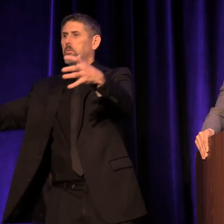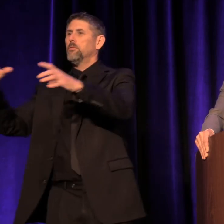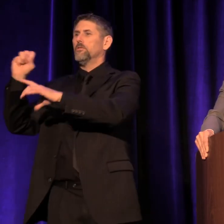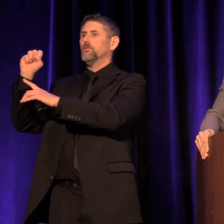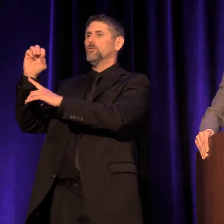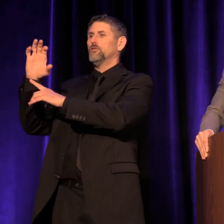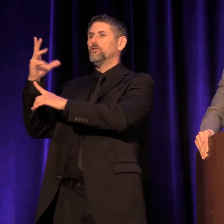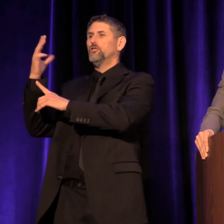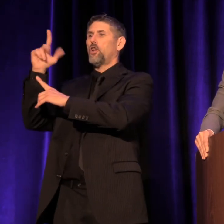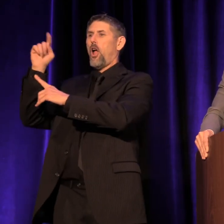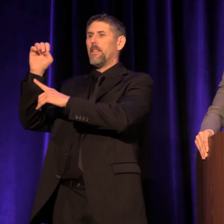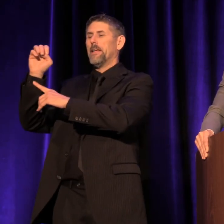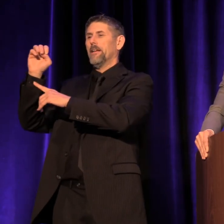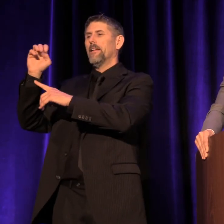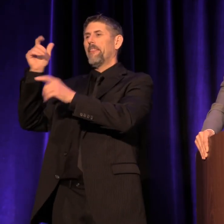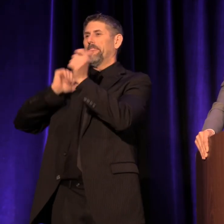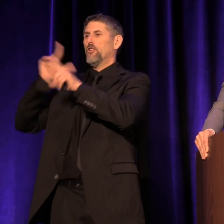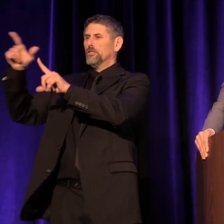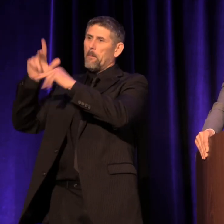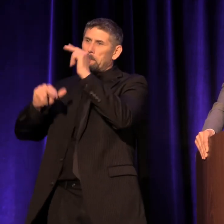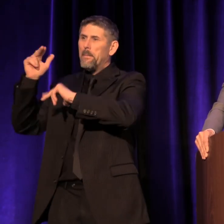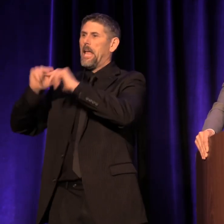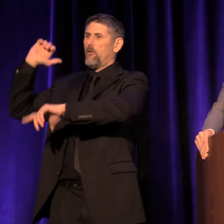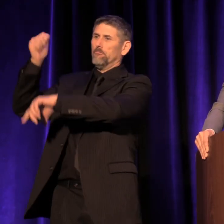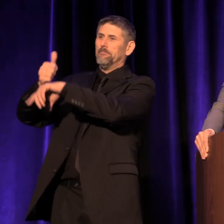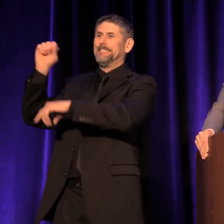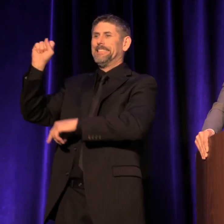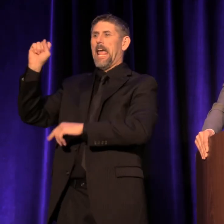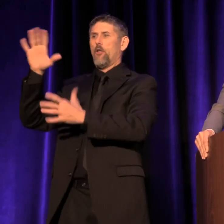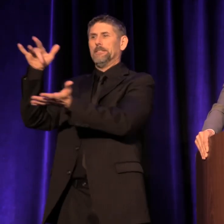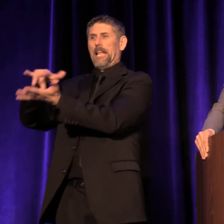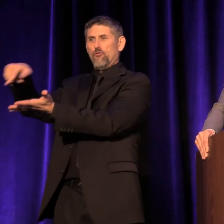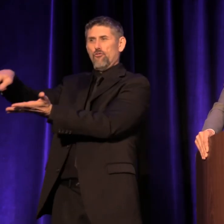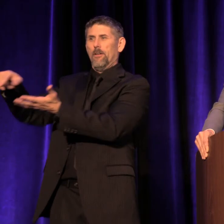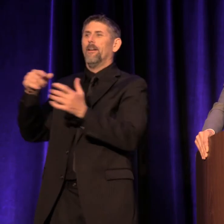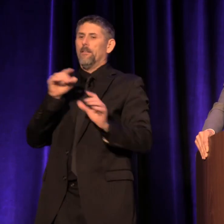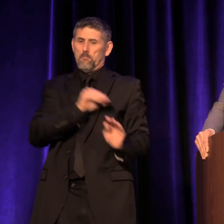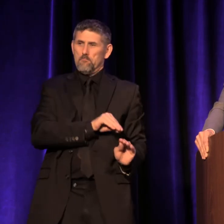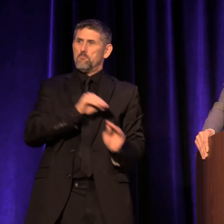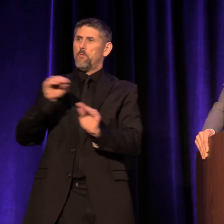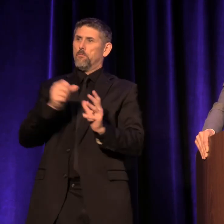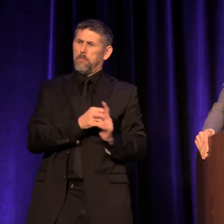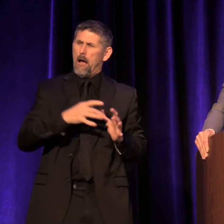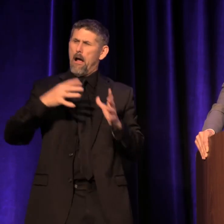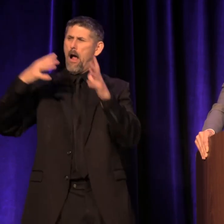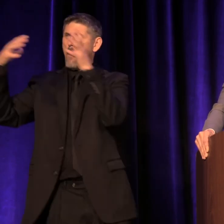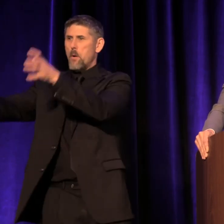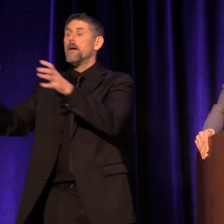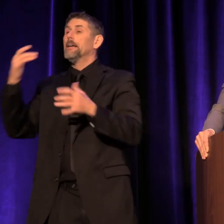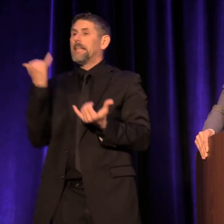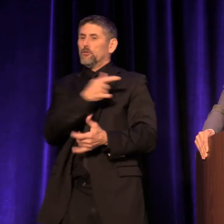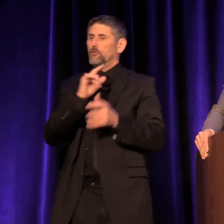she built at Seattle Center. Over the last few decades, Linda has created one of the leading theaters